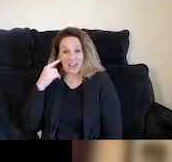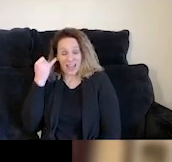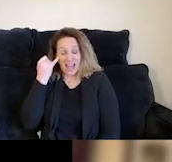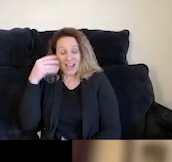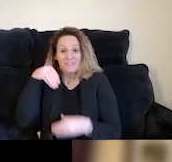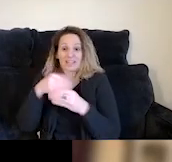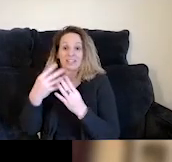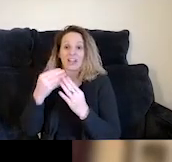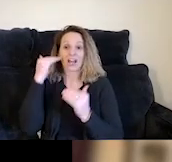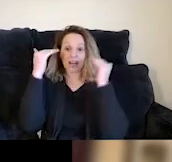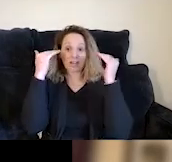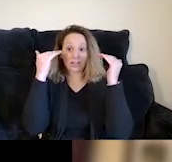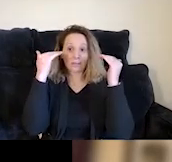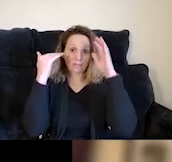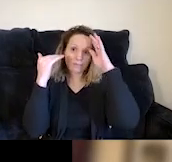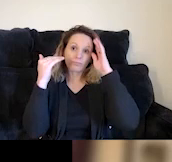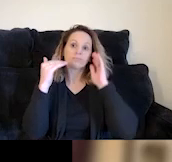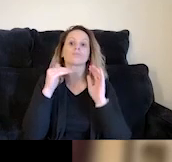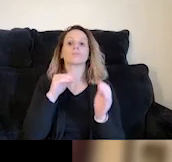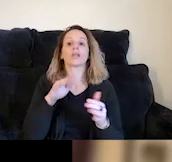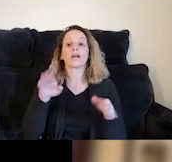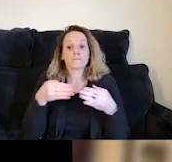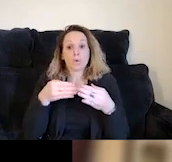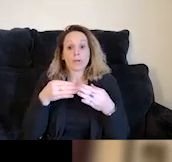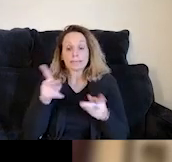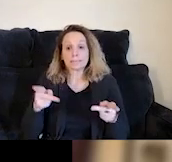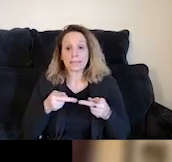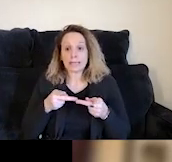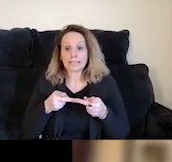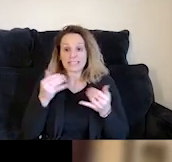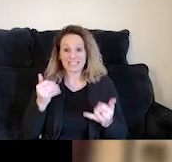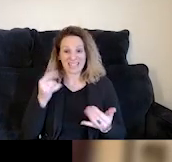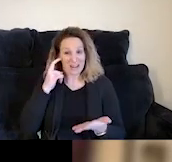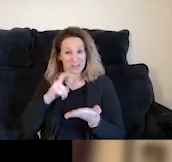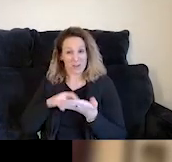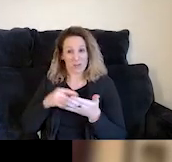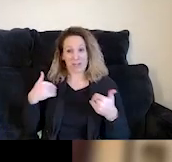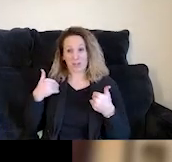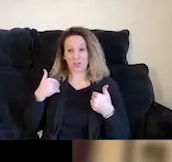in an adult-face focused facility. We are now seeing that youth-focused facilities are empty